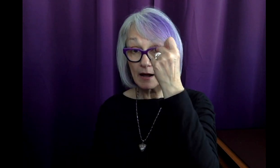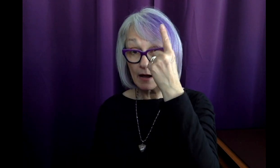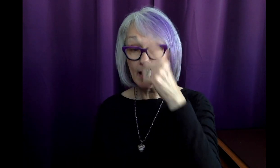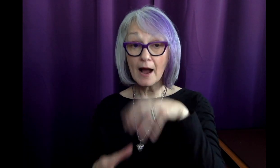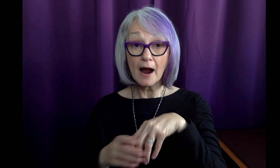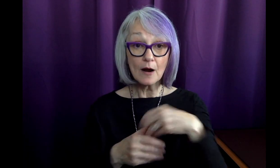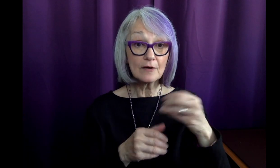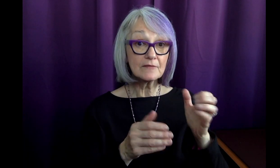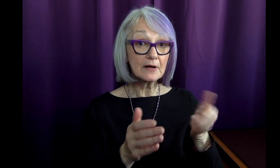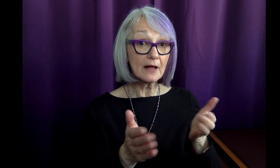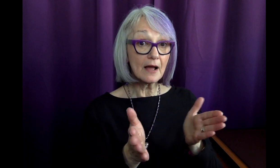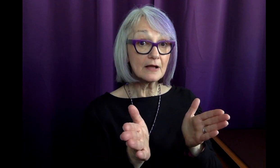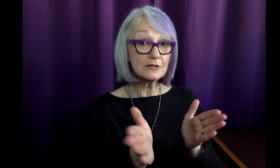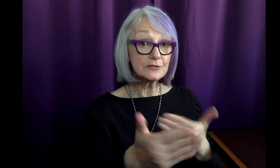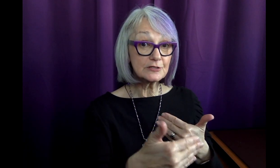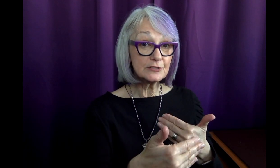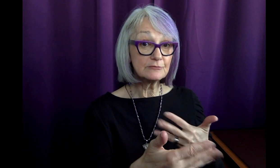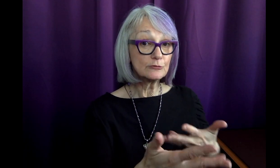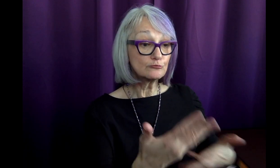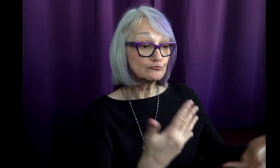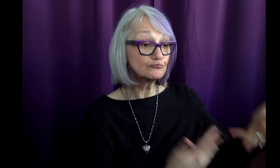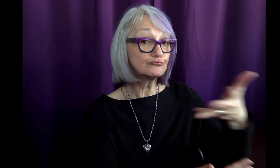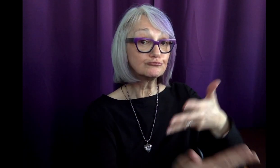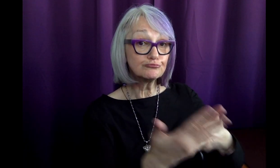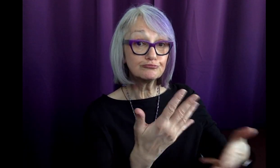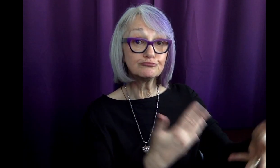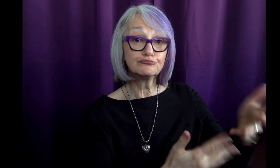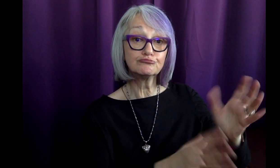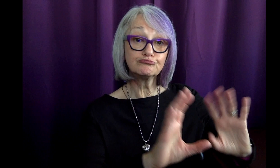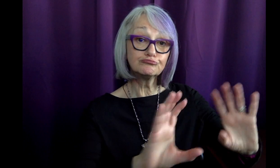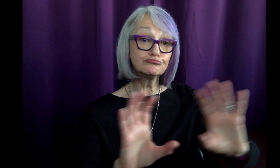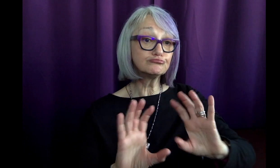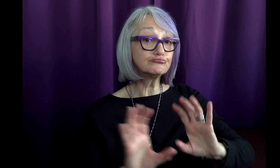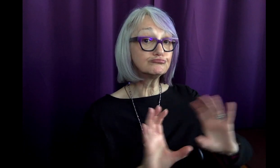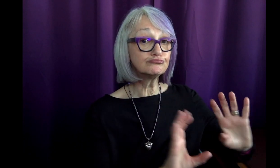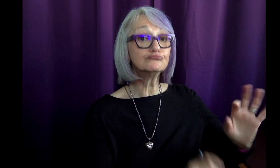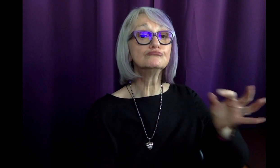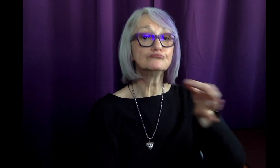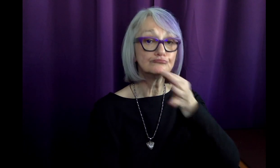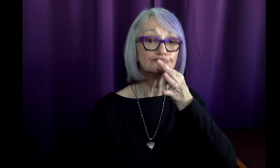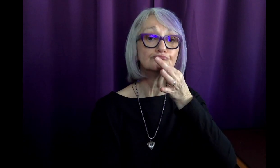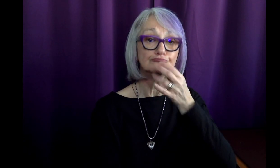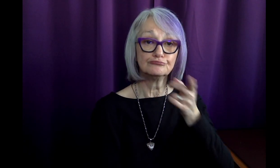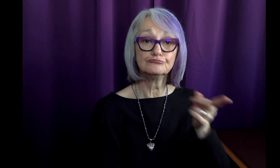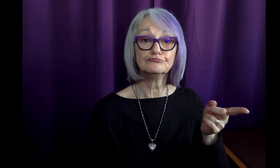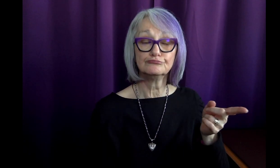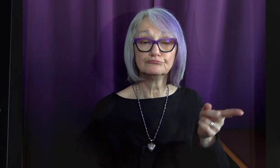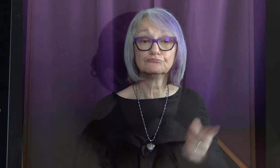Outside of class, Sarah used ASL was a skilled signer